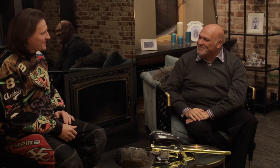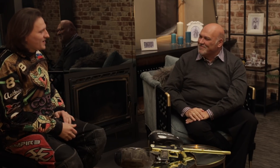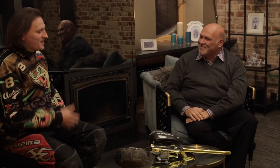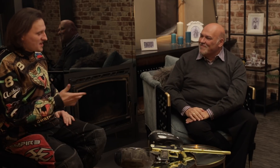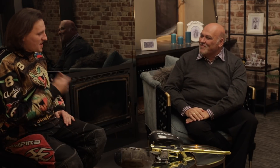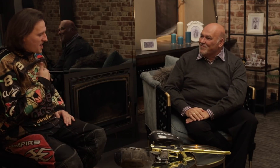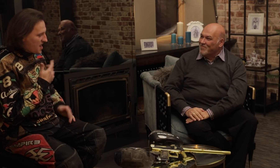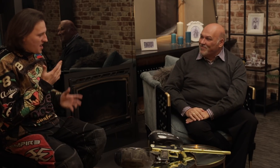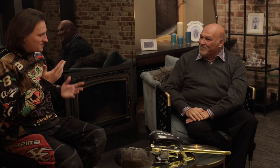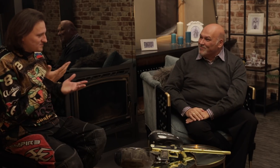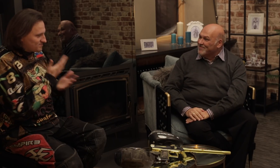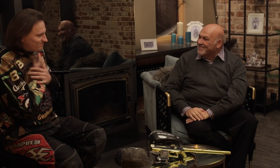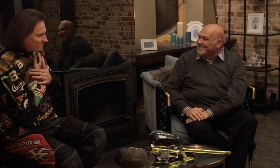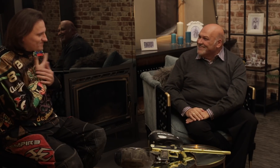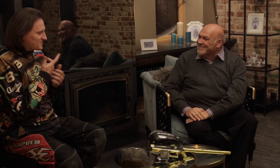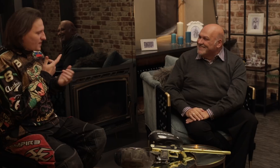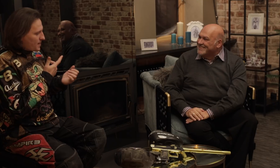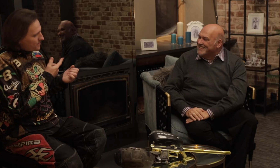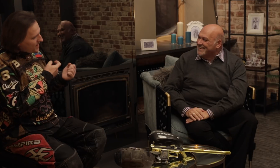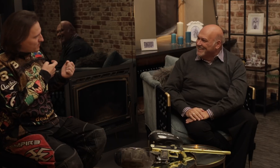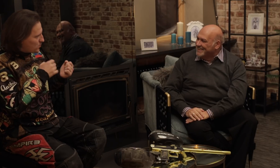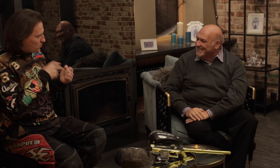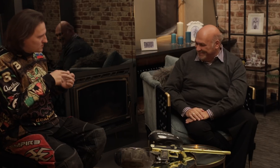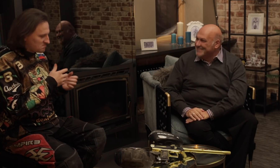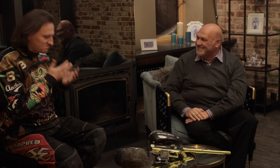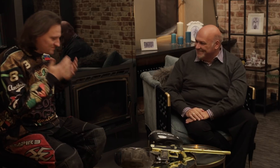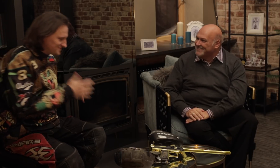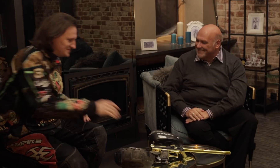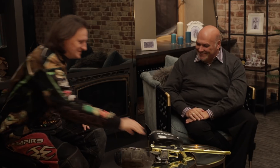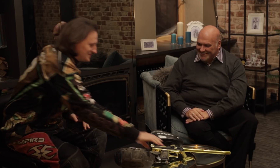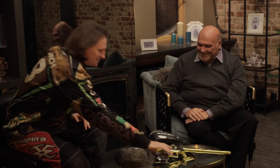I love paintball shooting.